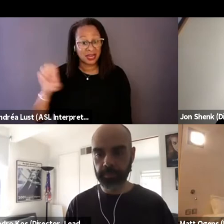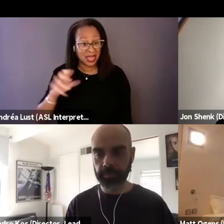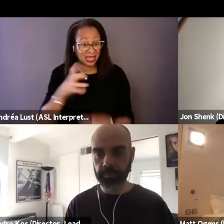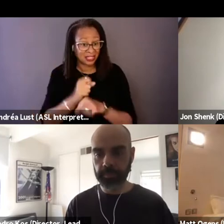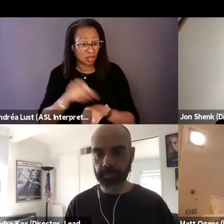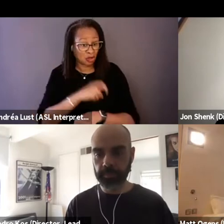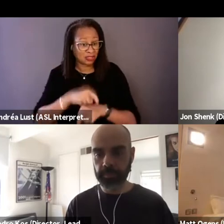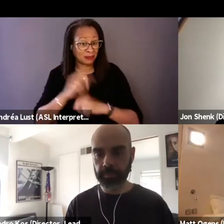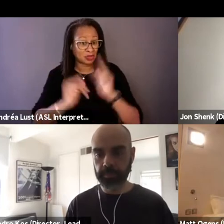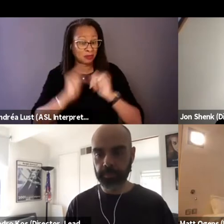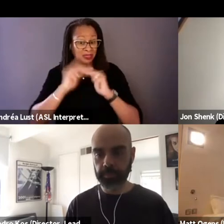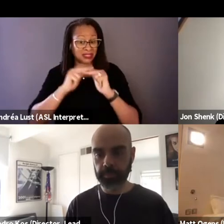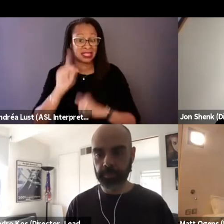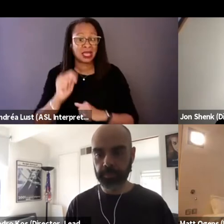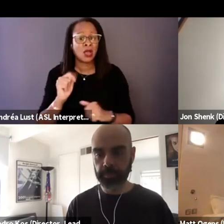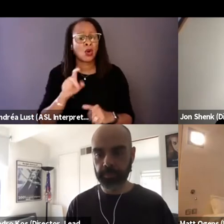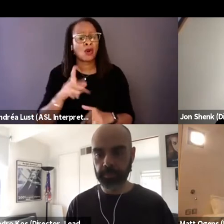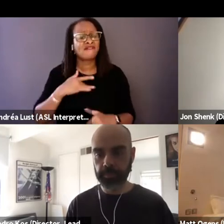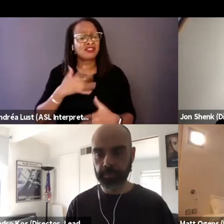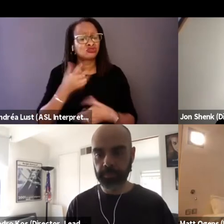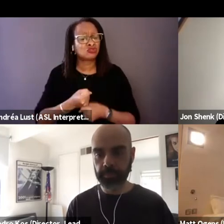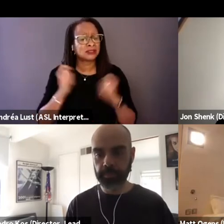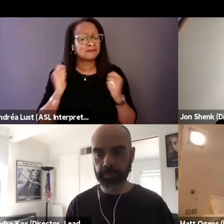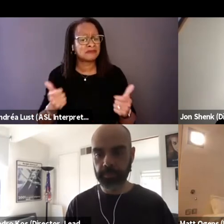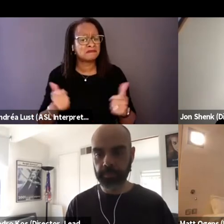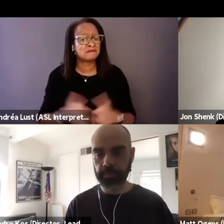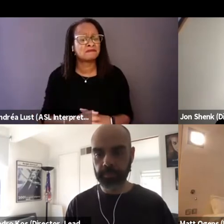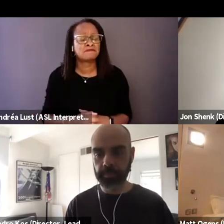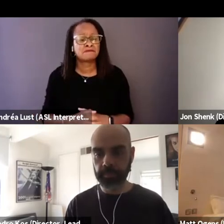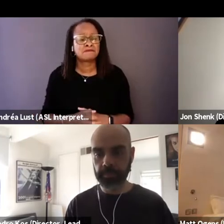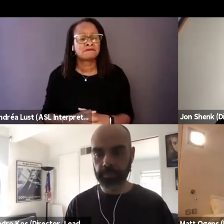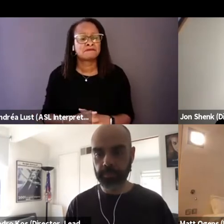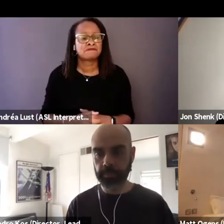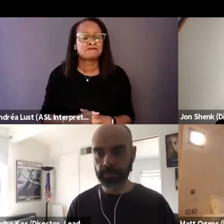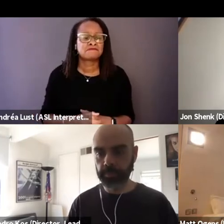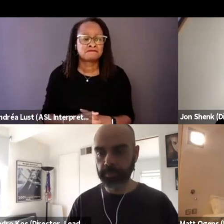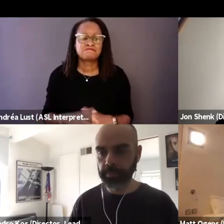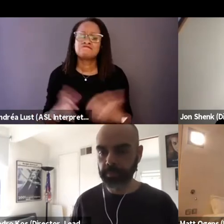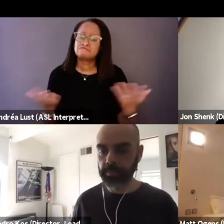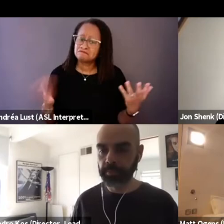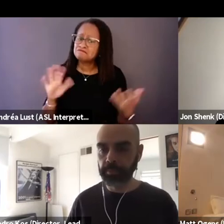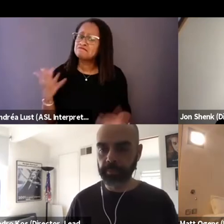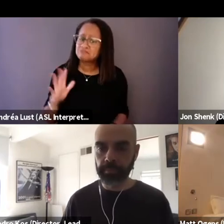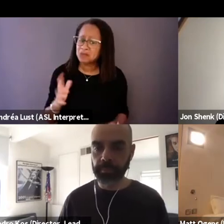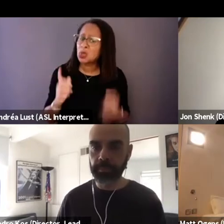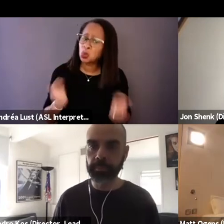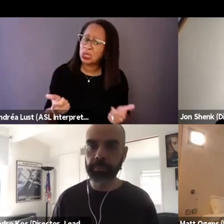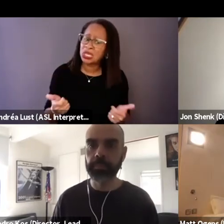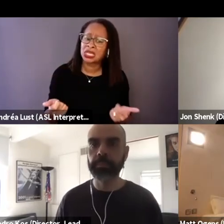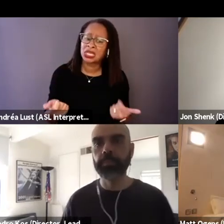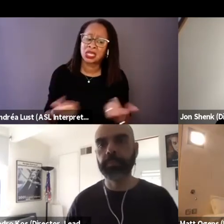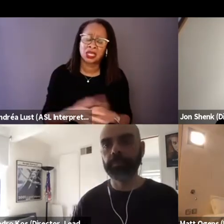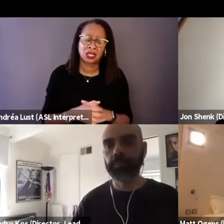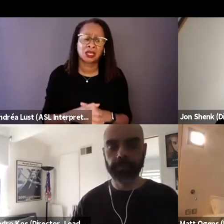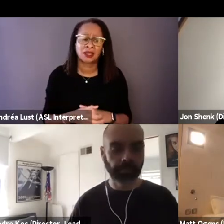or did you feel he trusted you instantly? It was pretty quick, I mean, certainly for a teenager,